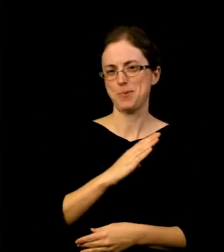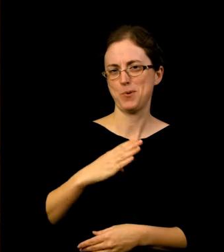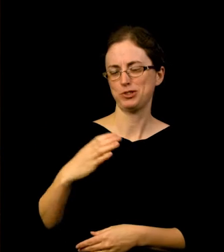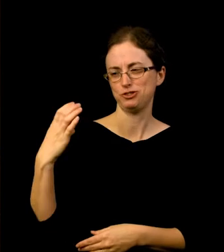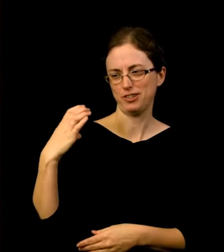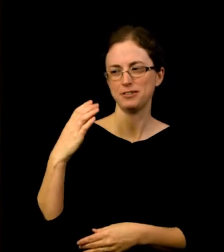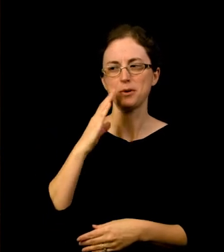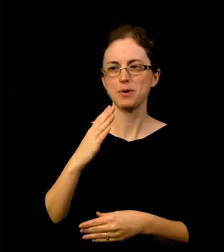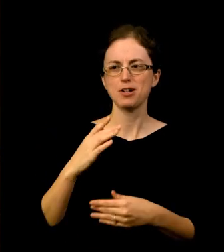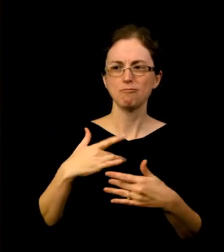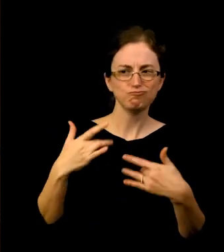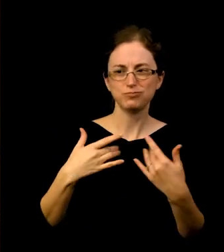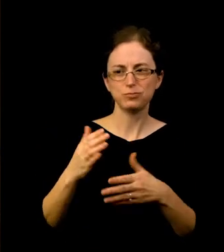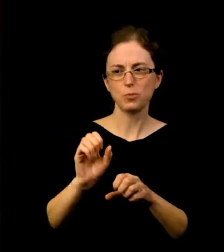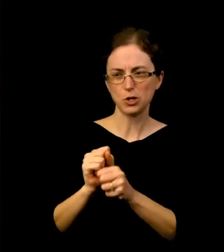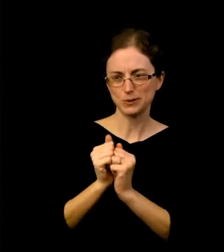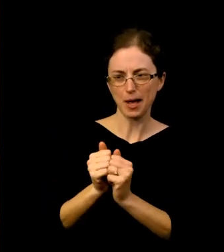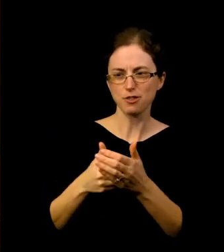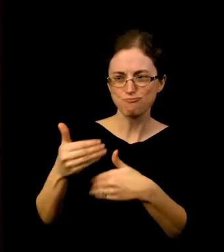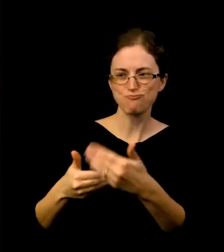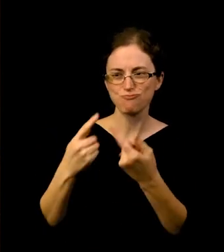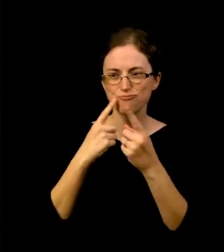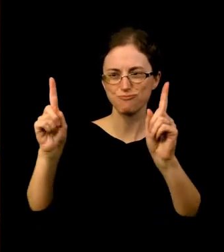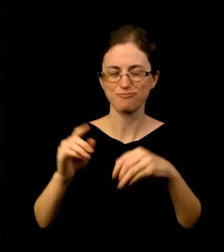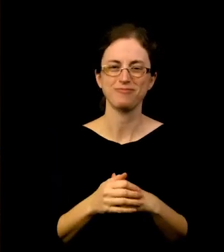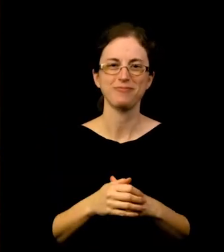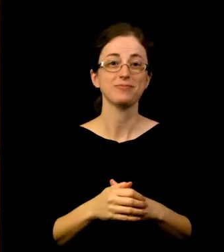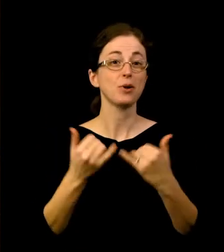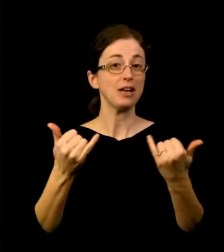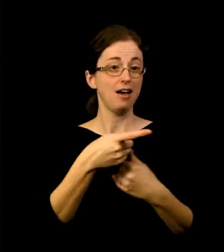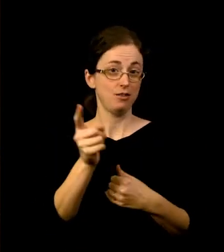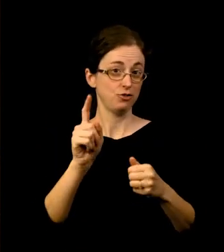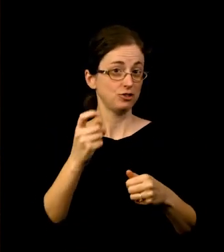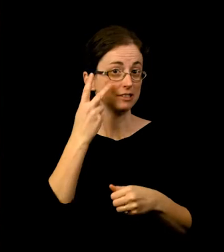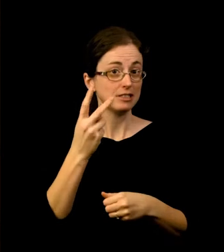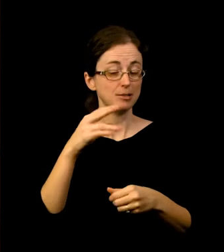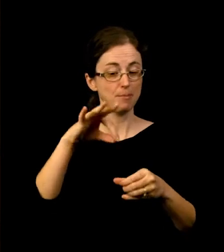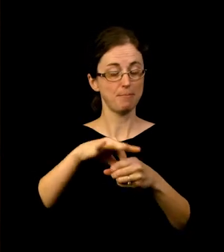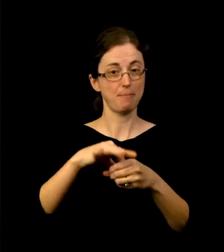Now, everyone should see a poll pop up on their screens. Take a moment to vote for the slate of trustees.